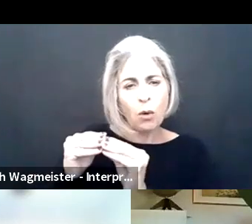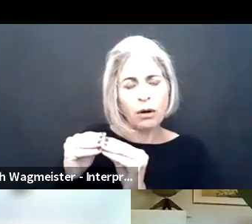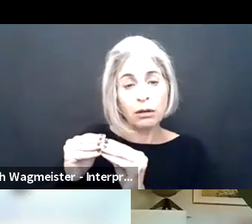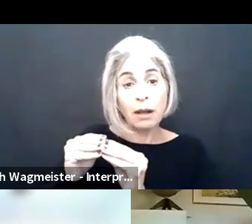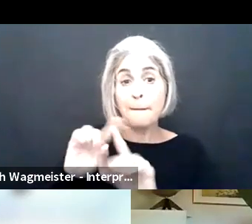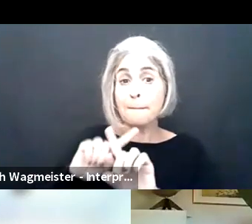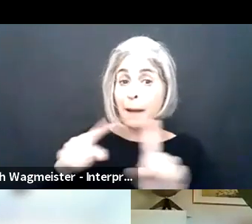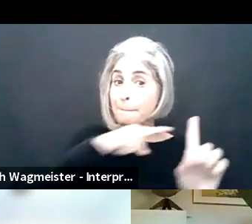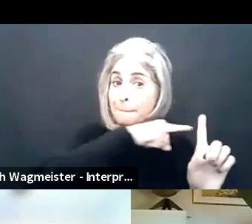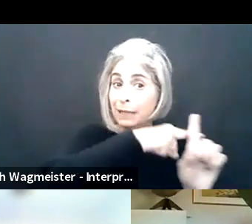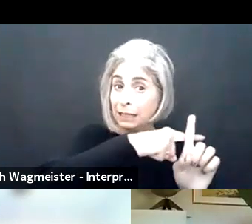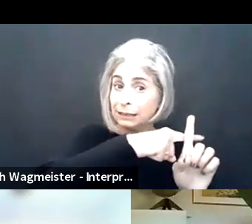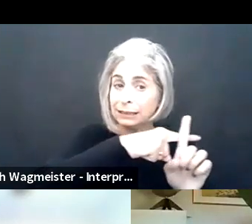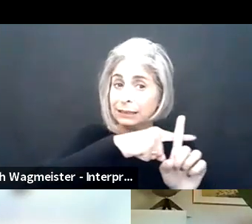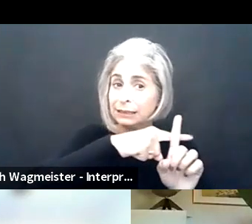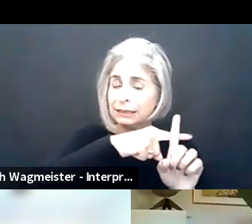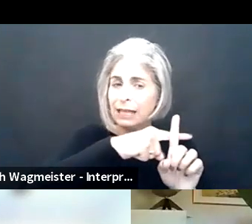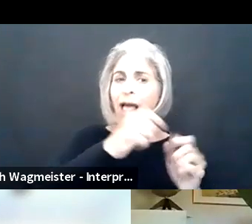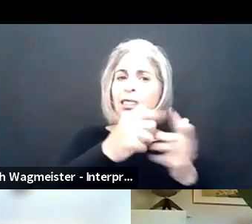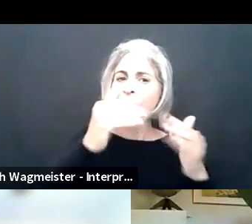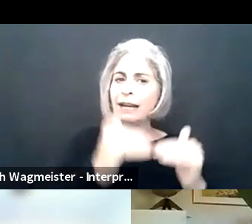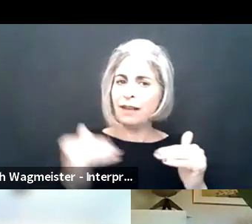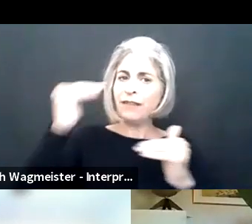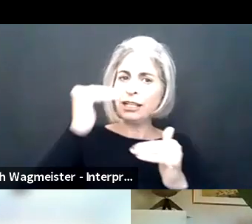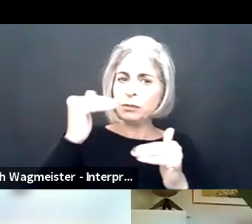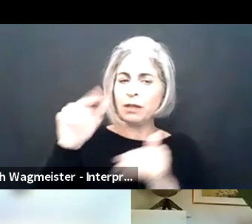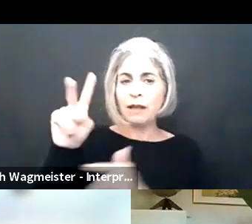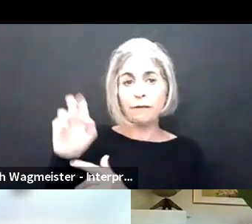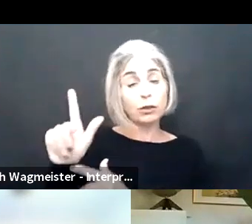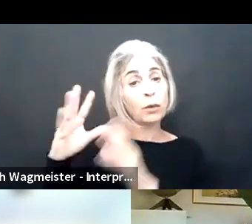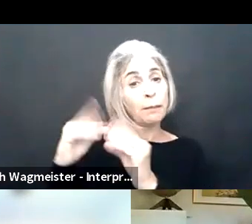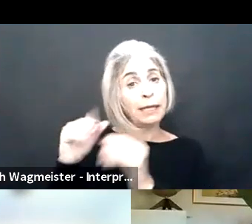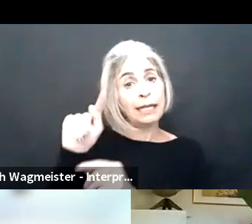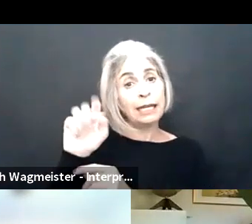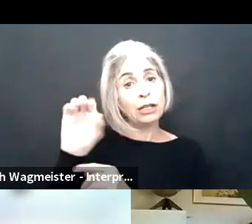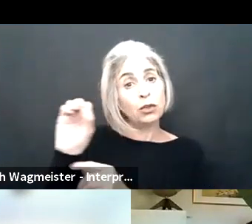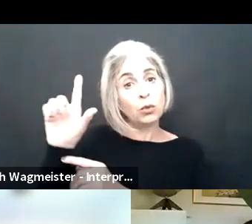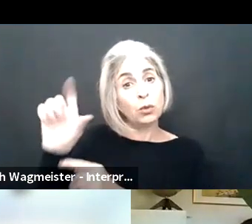we'll talk about more I'm sure. On the plus side, of course, much